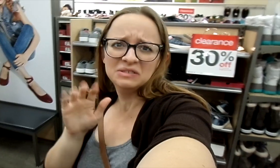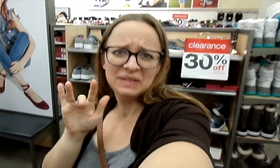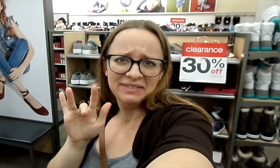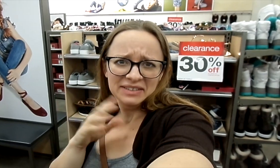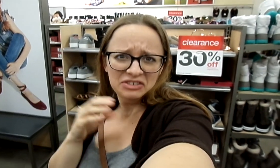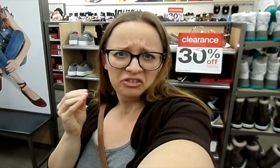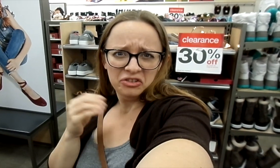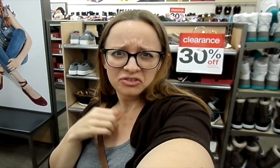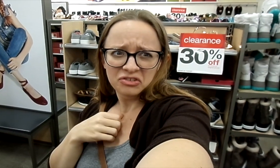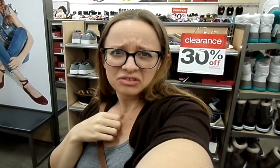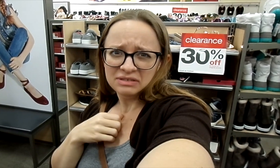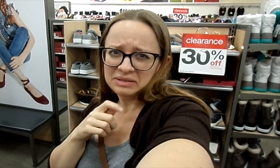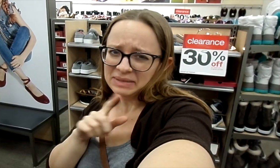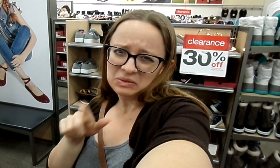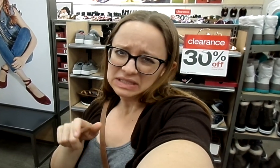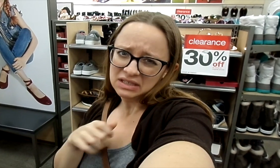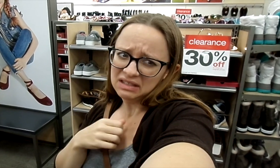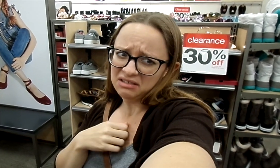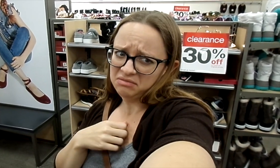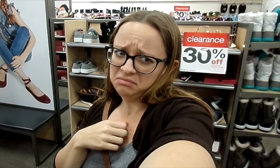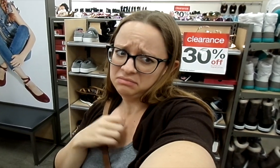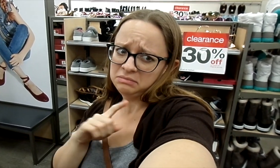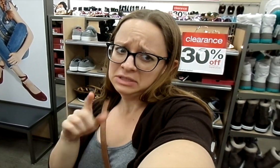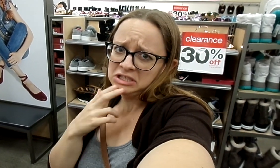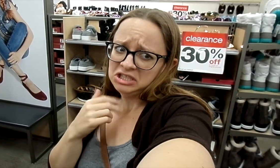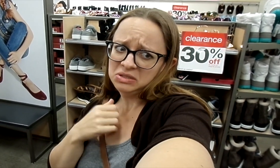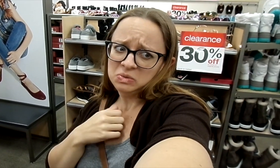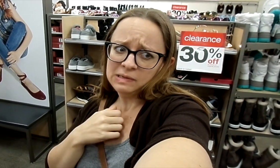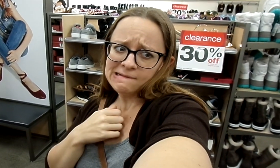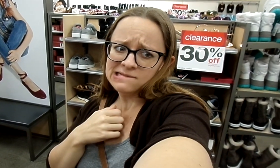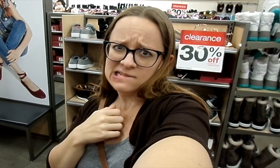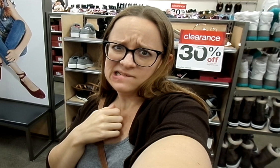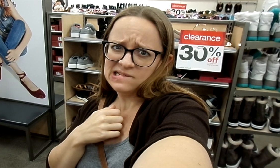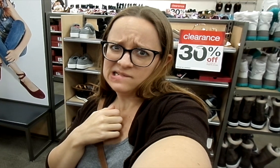They're $25. But I don't need it... but they're cute. Ugh!